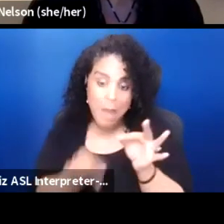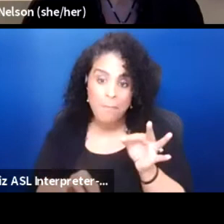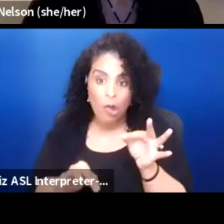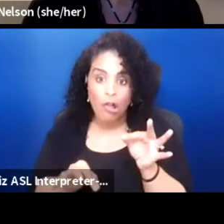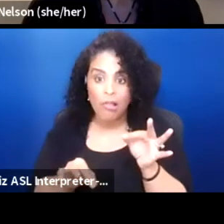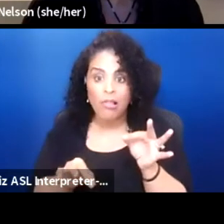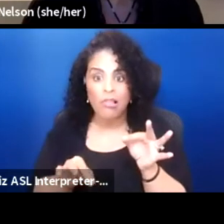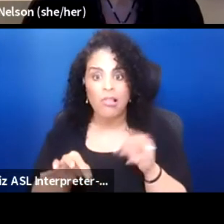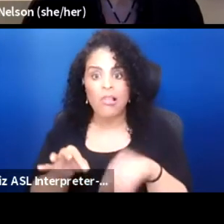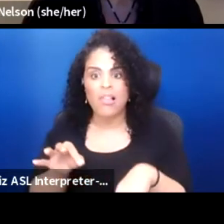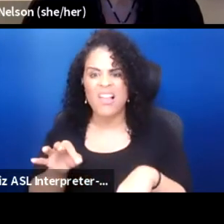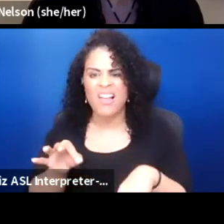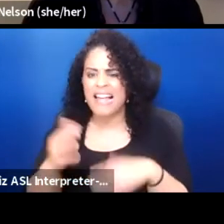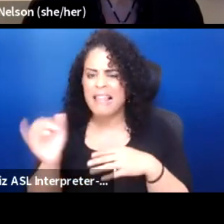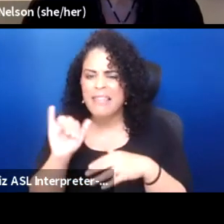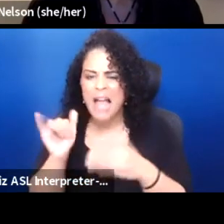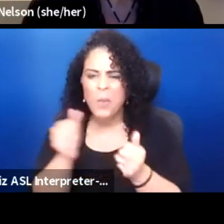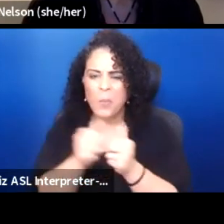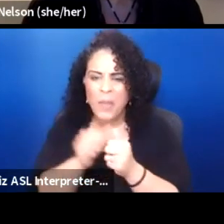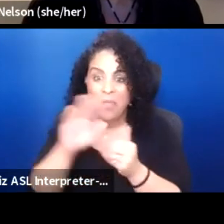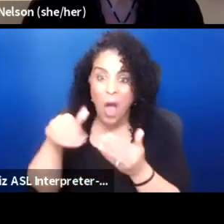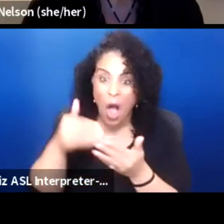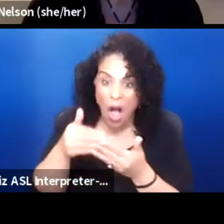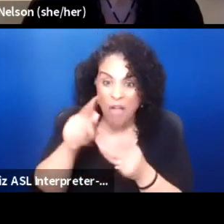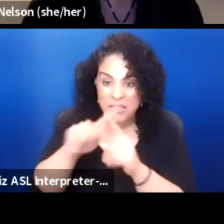It's like with all of these things. It's actually very easy.